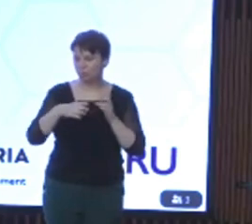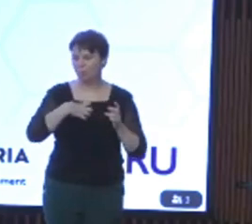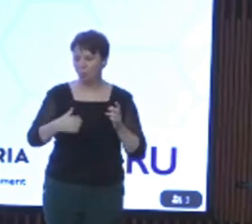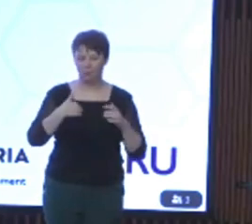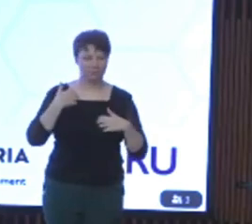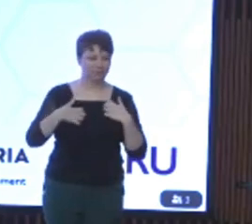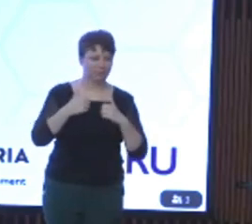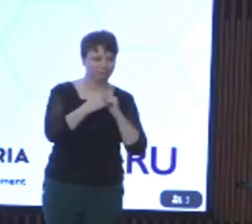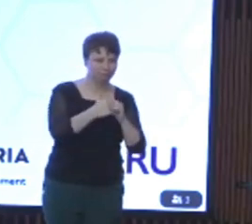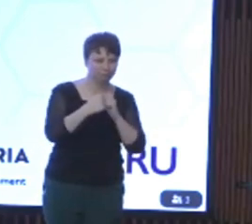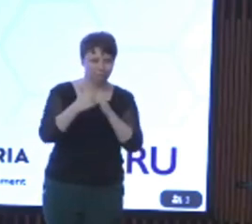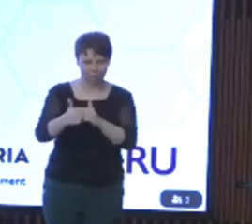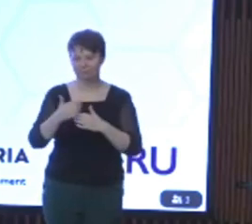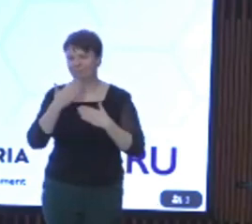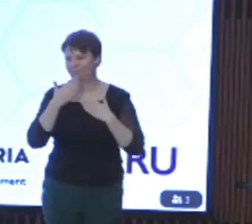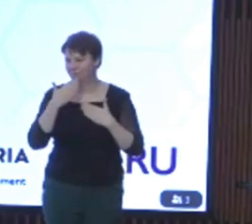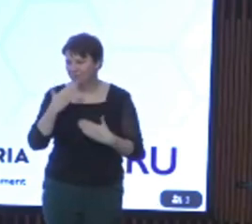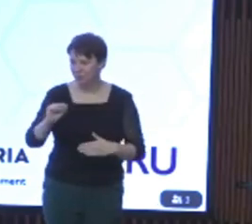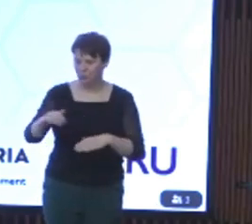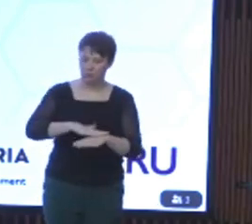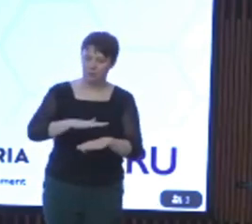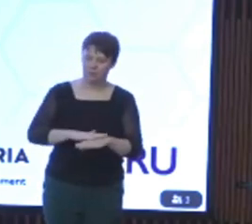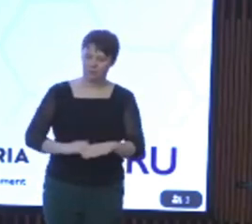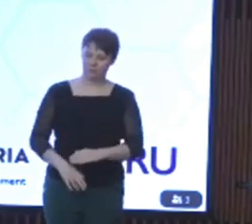partnership with you to do it. Thank you very much for your time this morning.